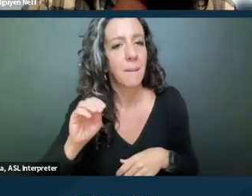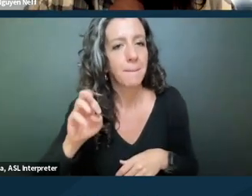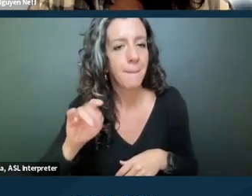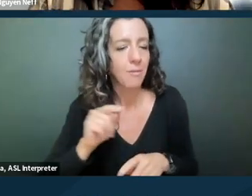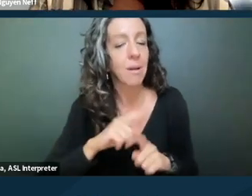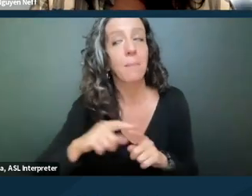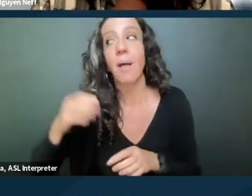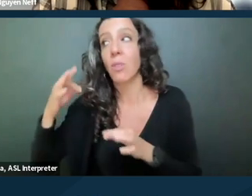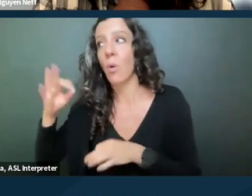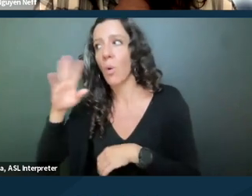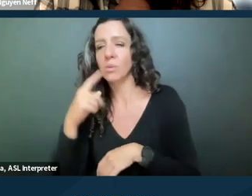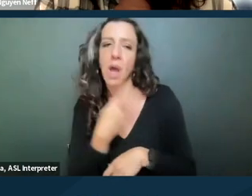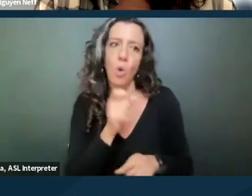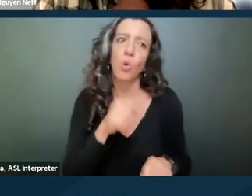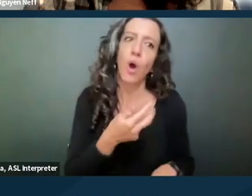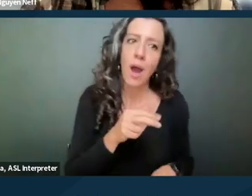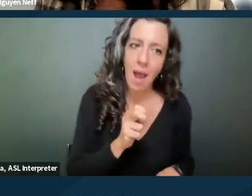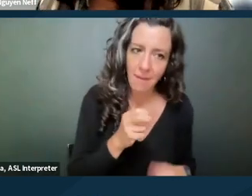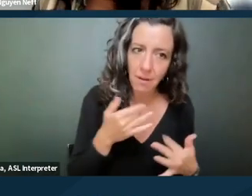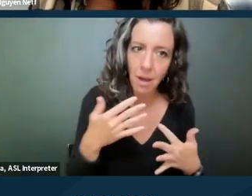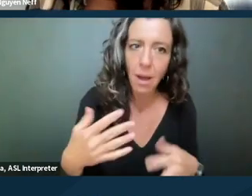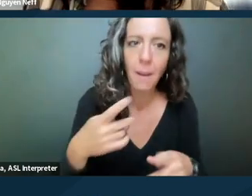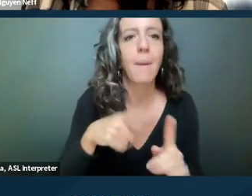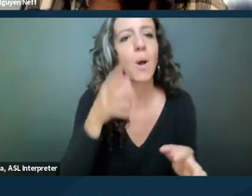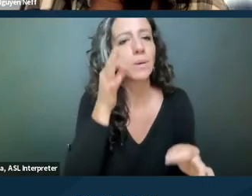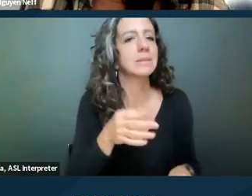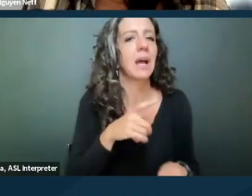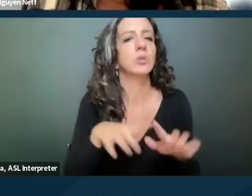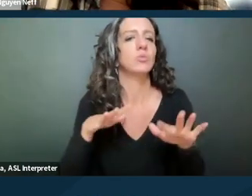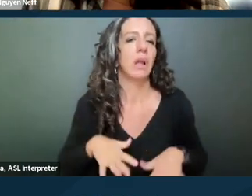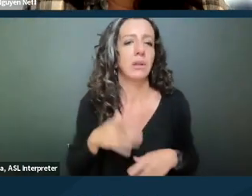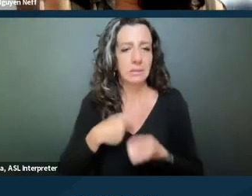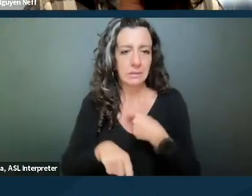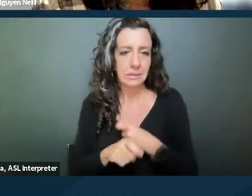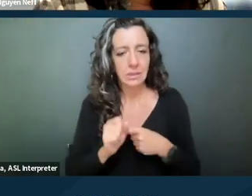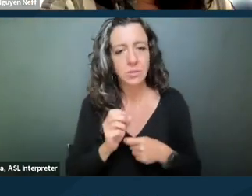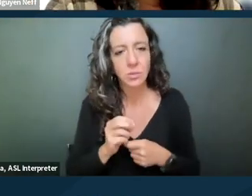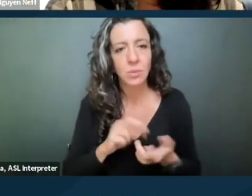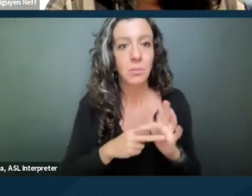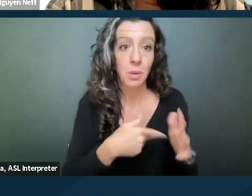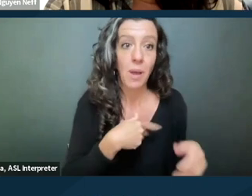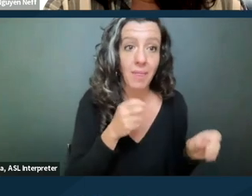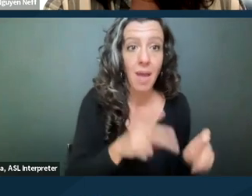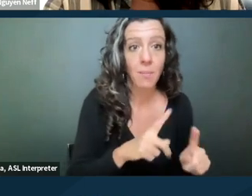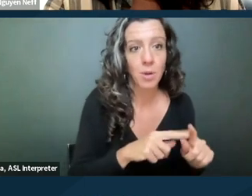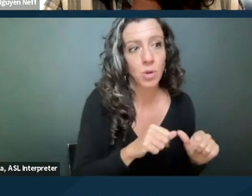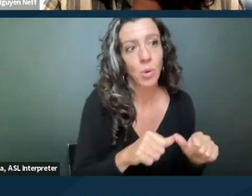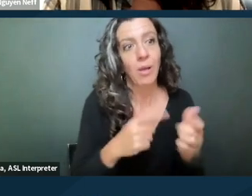well, you could have litigated it to the final judgment on the merits, but you chose to take a settlement agreement, so you had the opportunity to litigate and you chose not to.